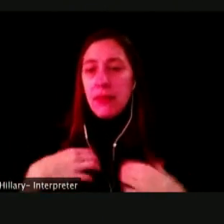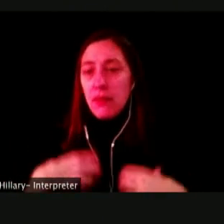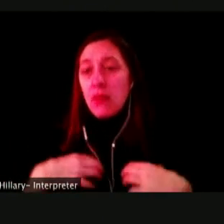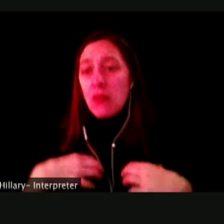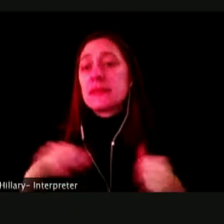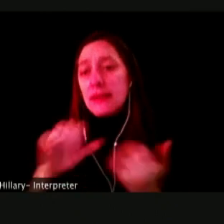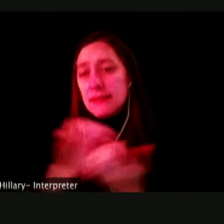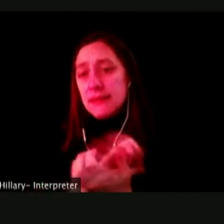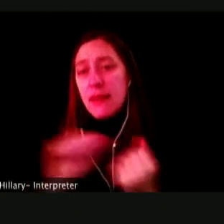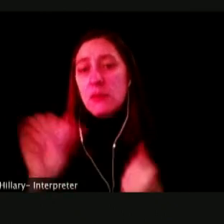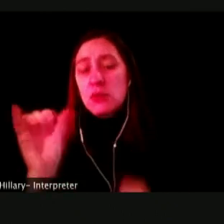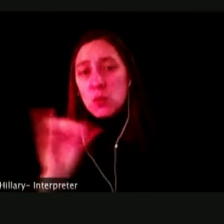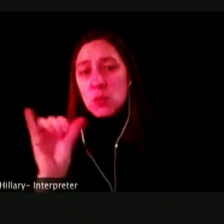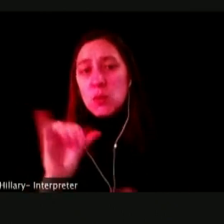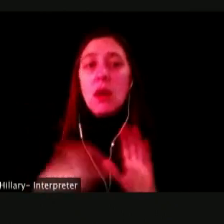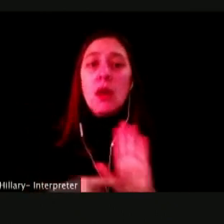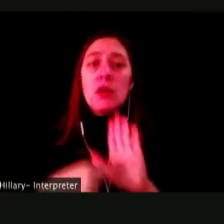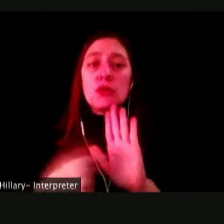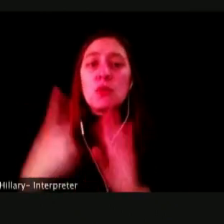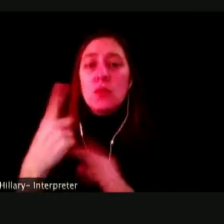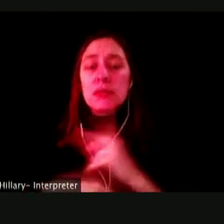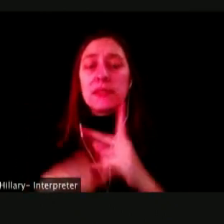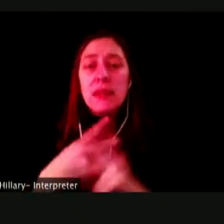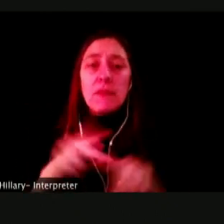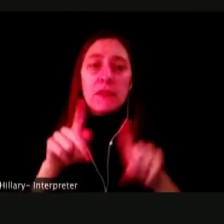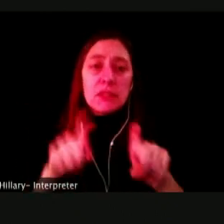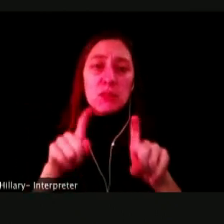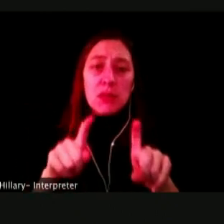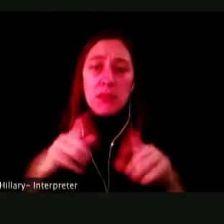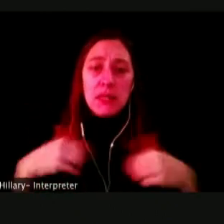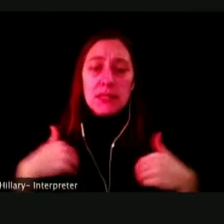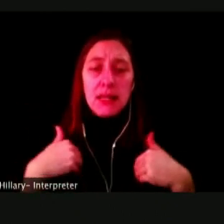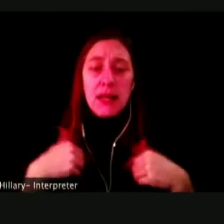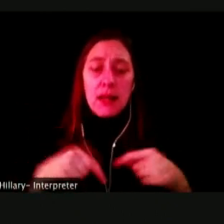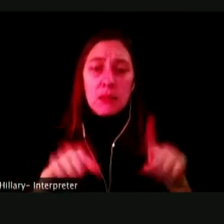AND JUST TO SHOW YOU ONE SUCH EXPERIMENT, AN ANIMAL EXPERIMENT DONE WITH DRUGS THAT